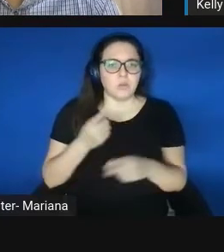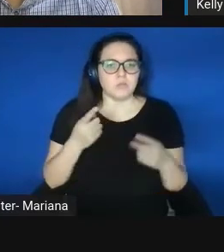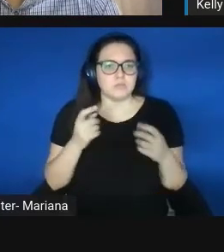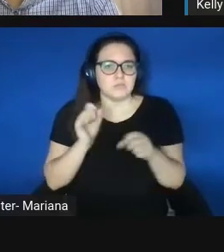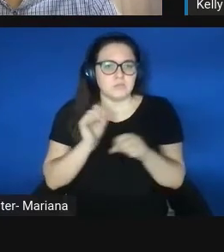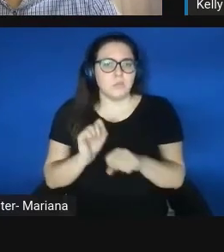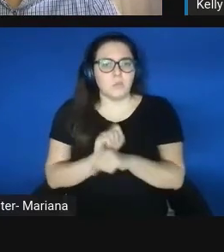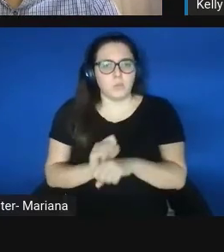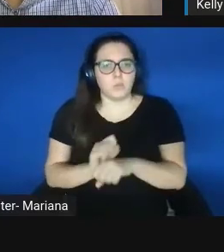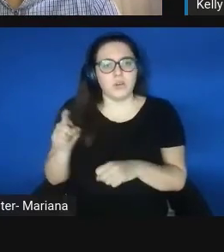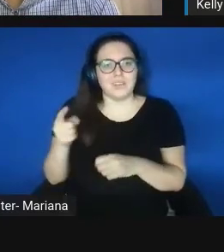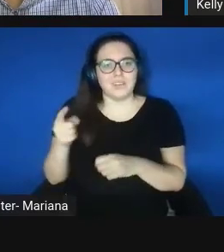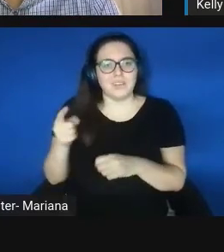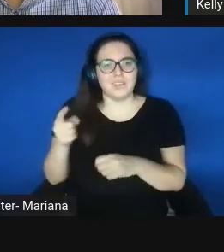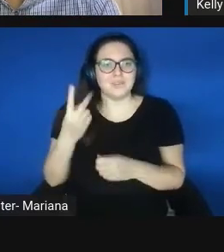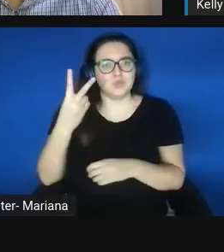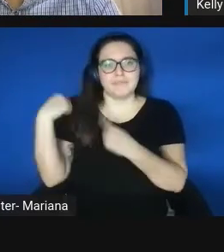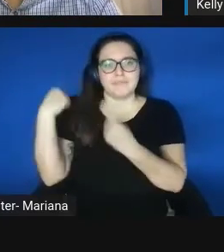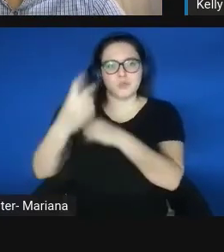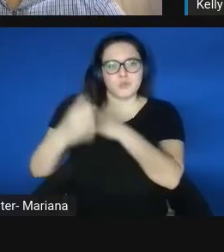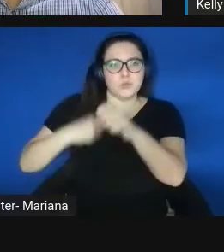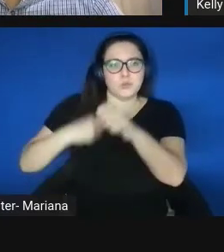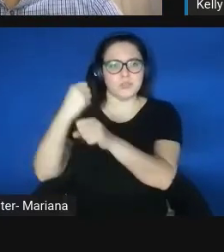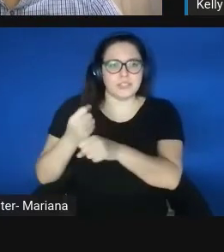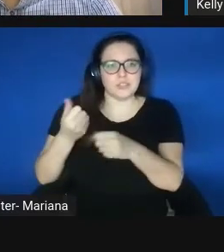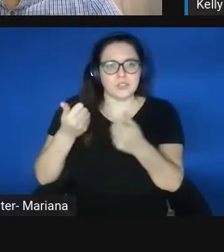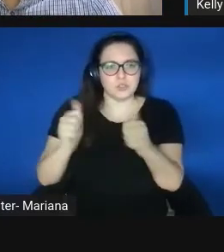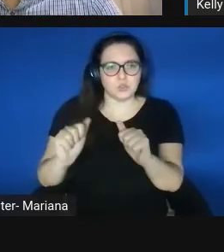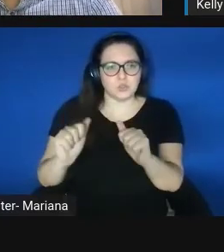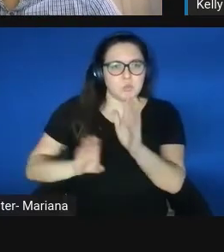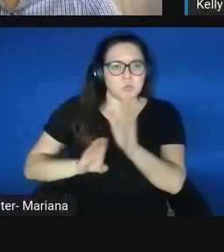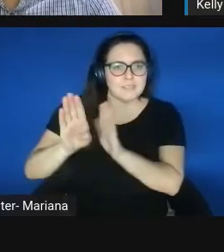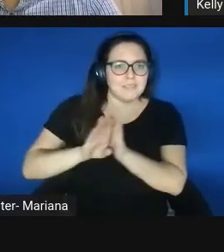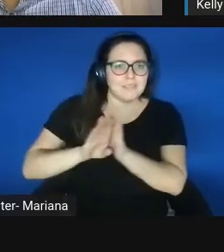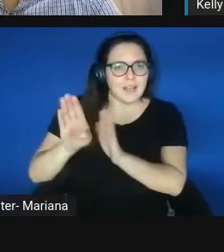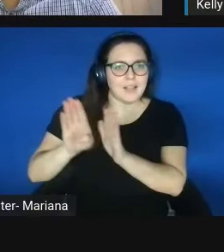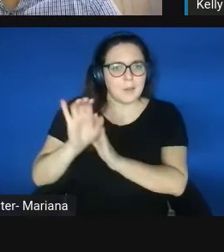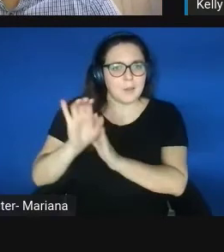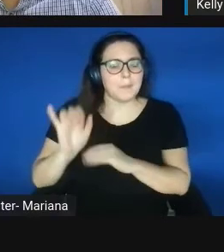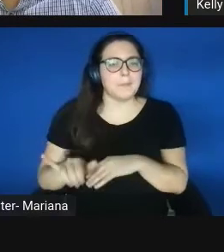to develop the framework for conflict of interest plans